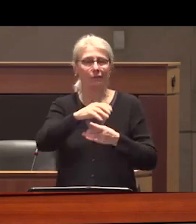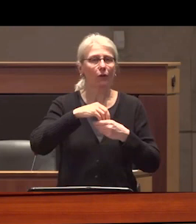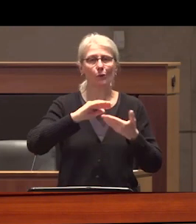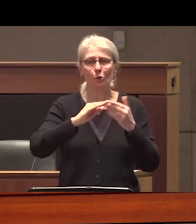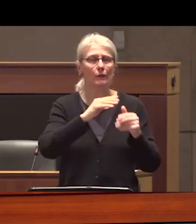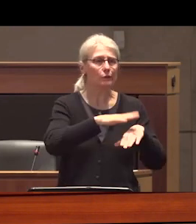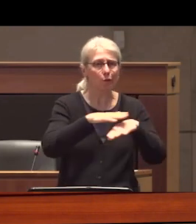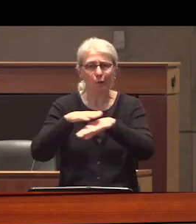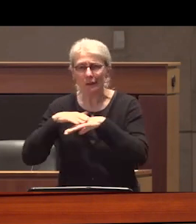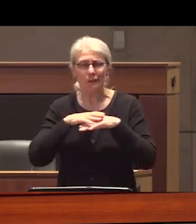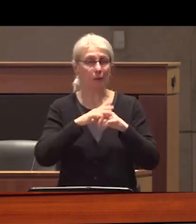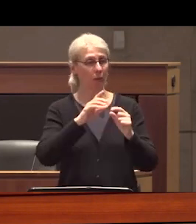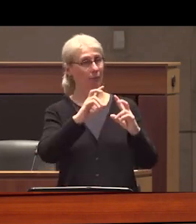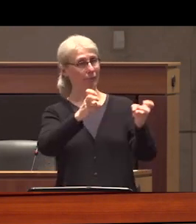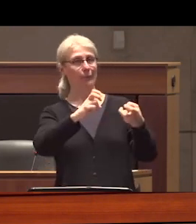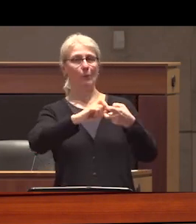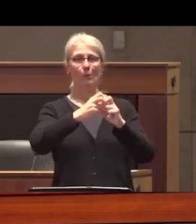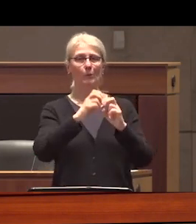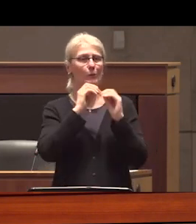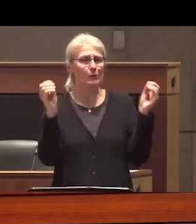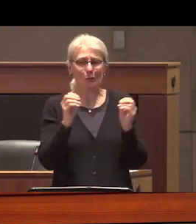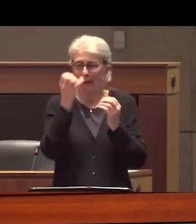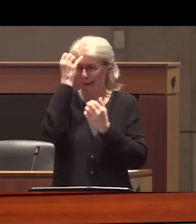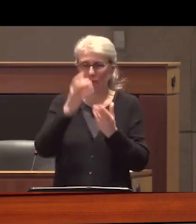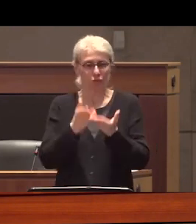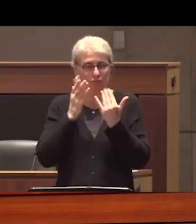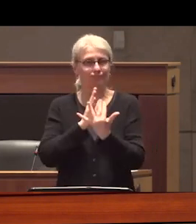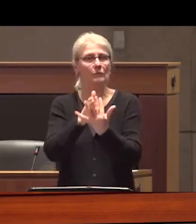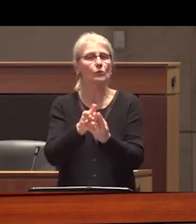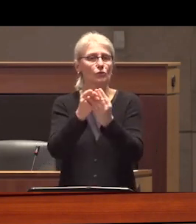the problem with no real move to implement the solution and I truly believe that if